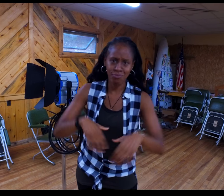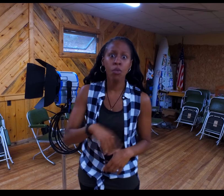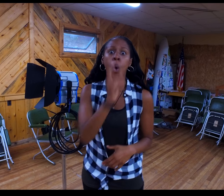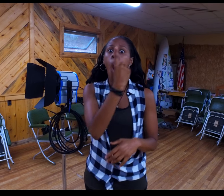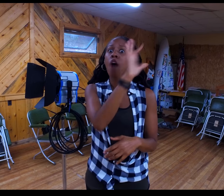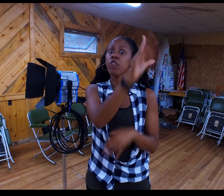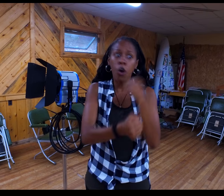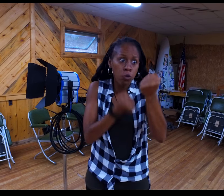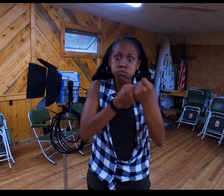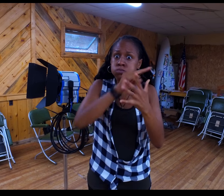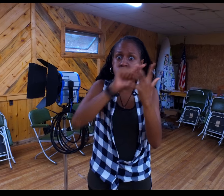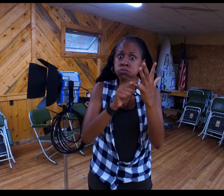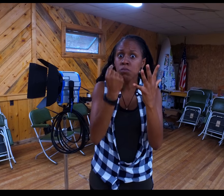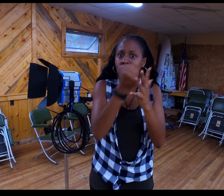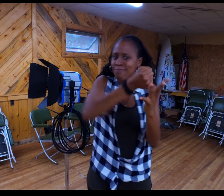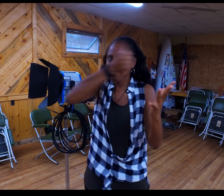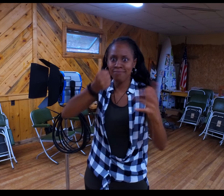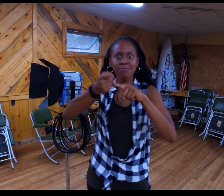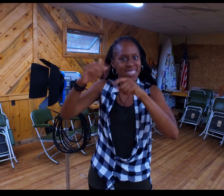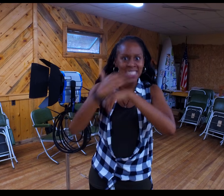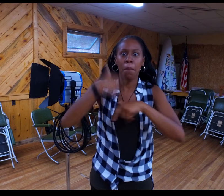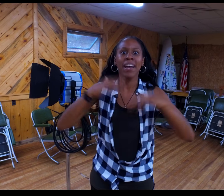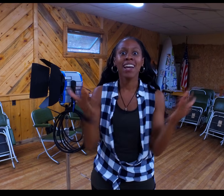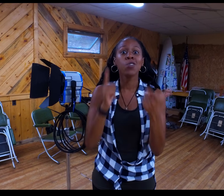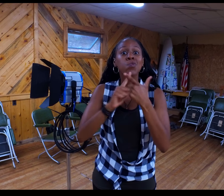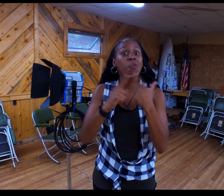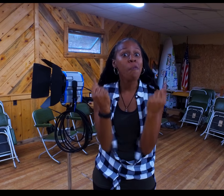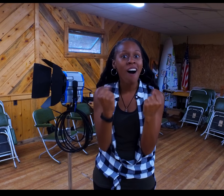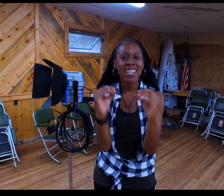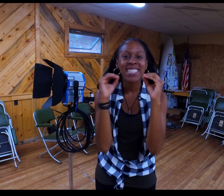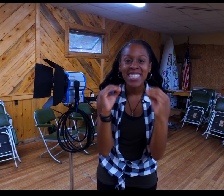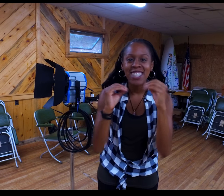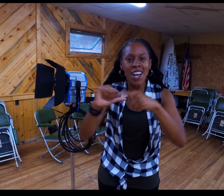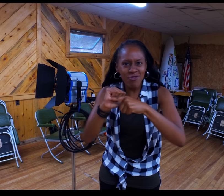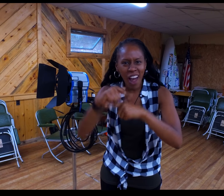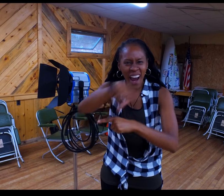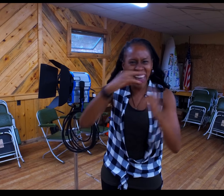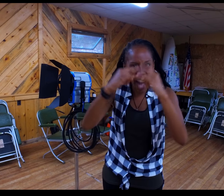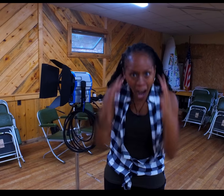As part of the sponsorship, I was sent here to teach and train the campers about